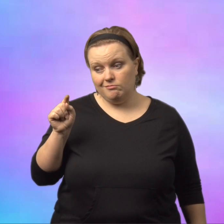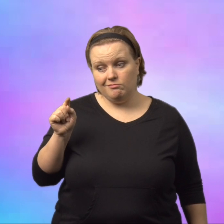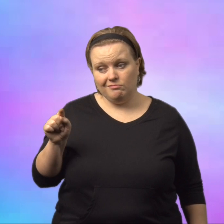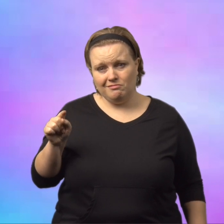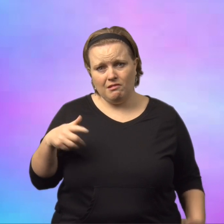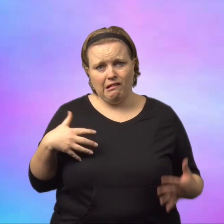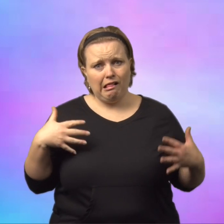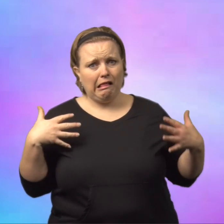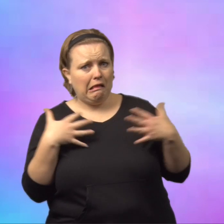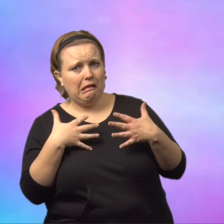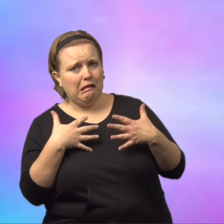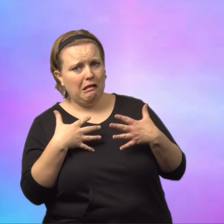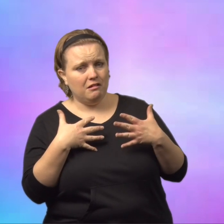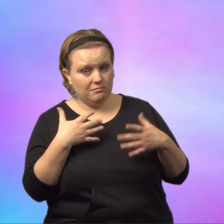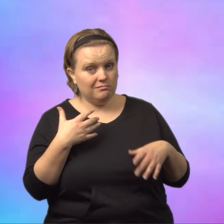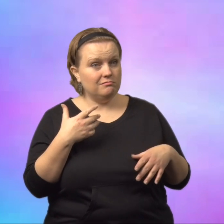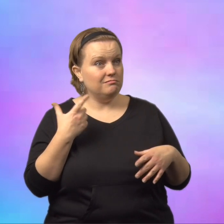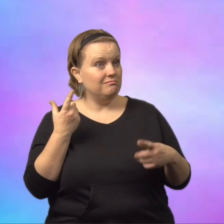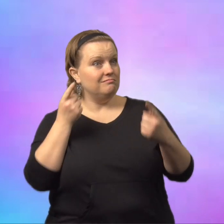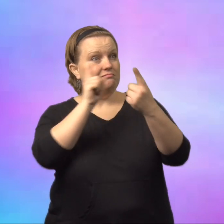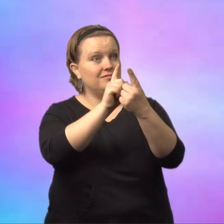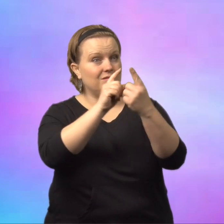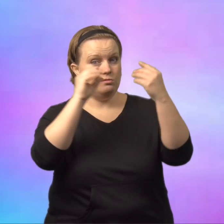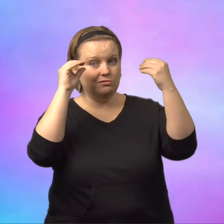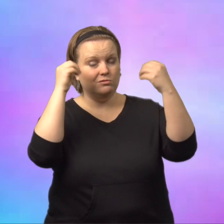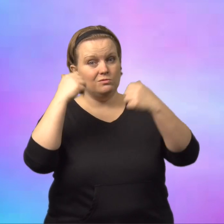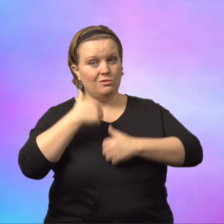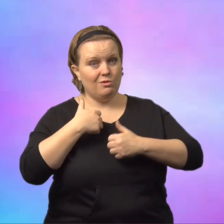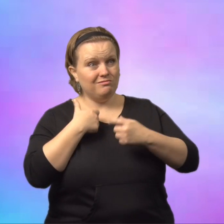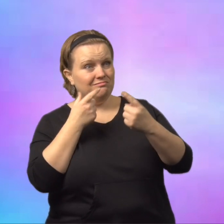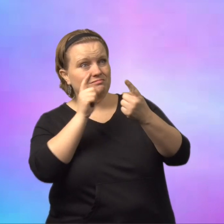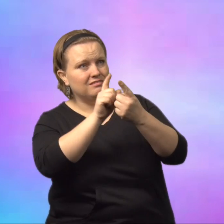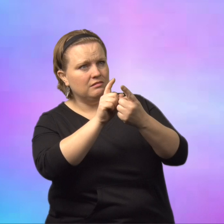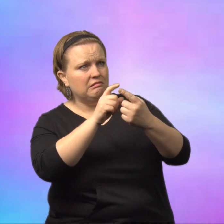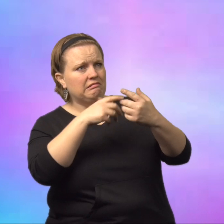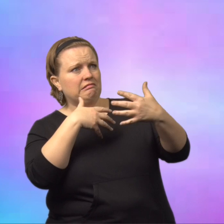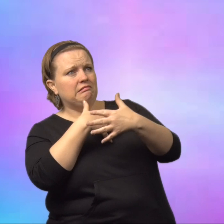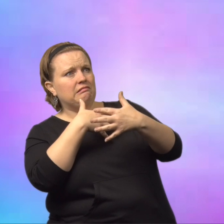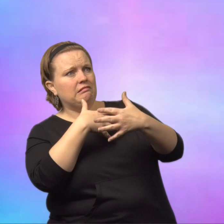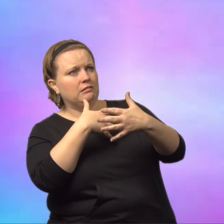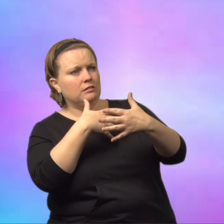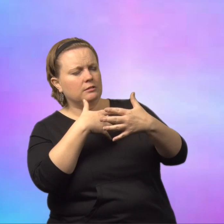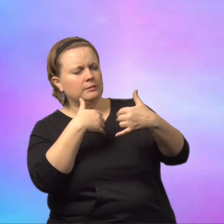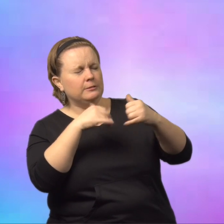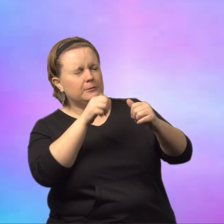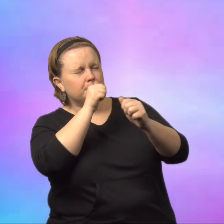Annemarie was very very frightened. She was afraid when she ran into the soldiers.